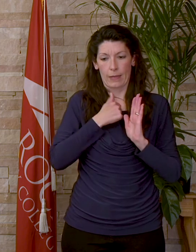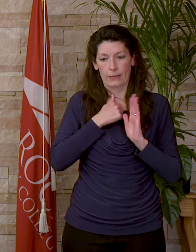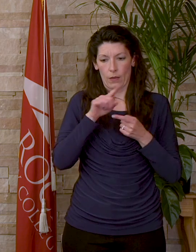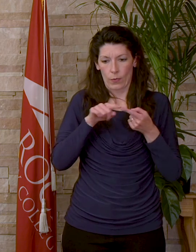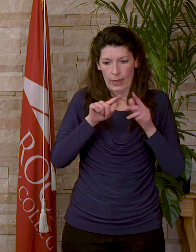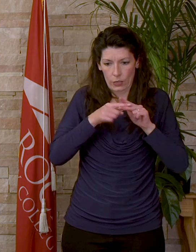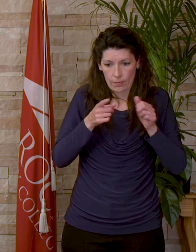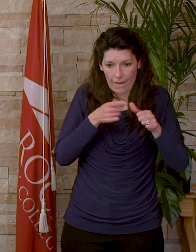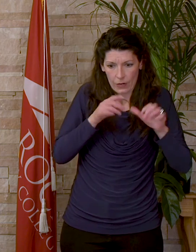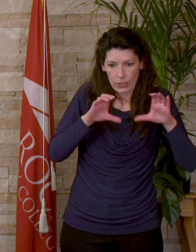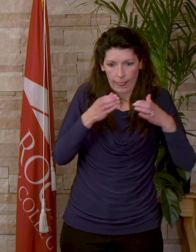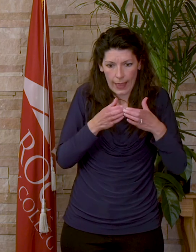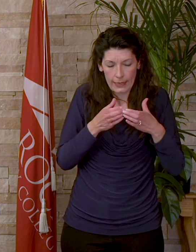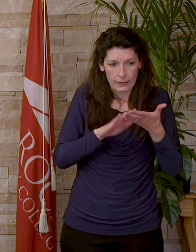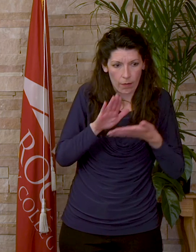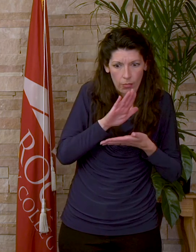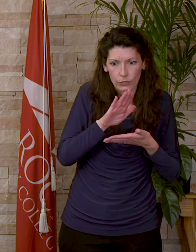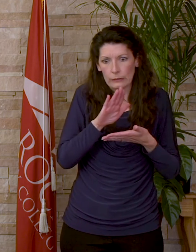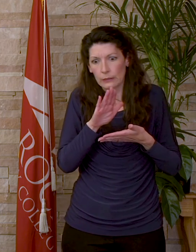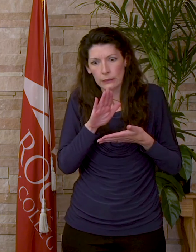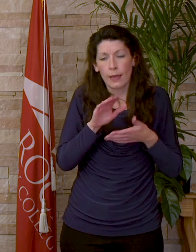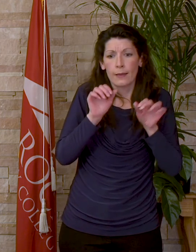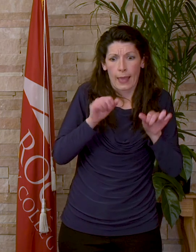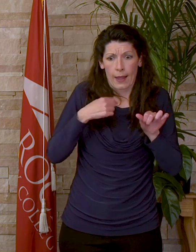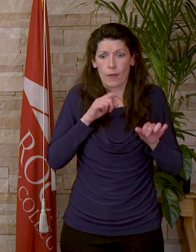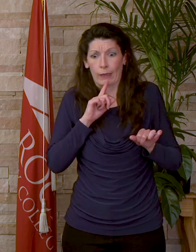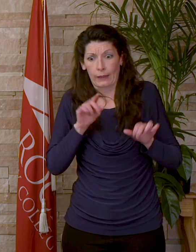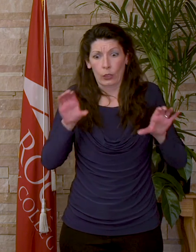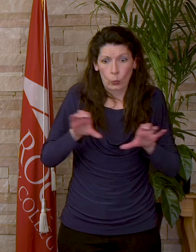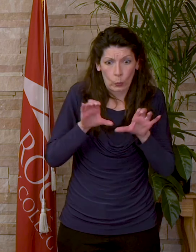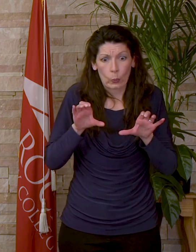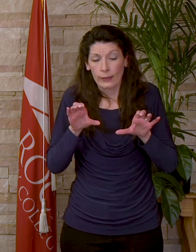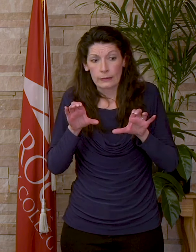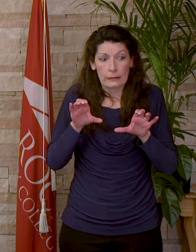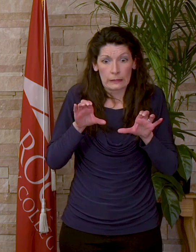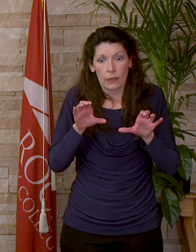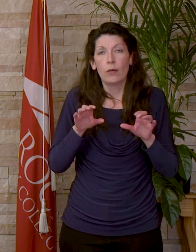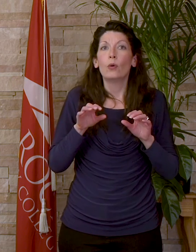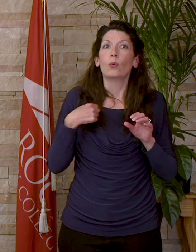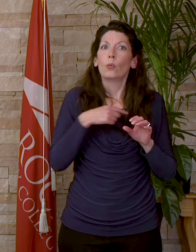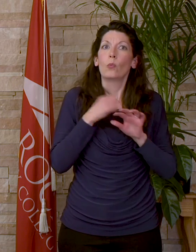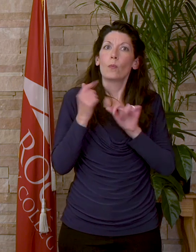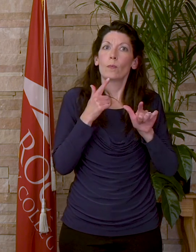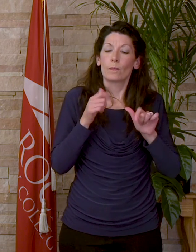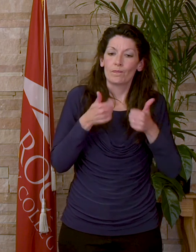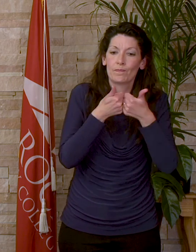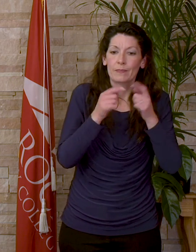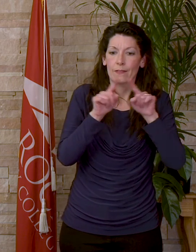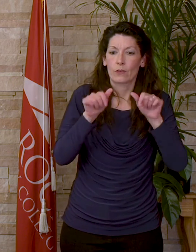first class here, can I really do this? We all have faced different challenges in our journeys here.